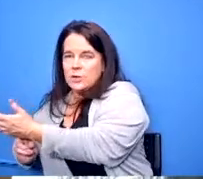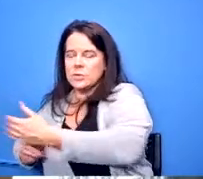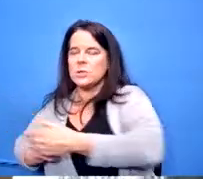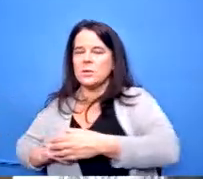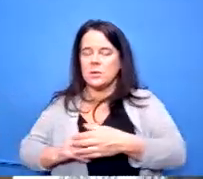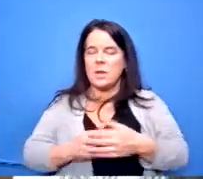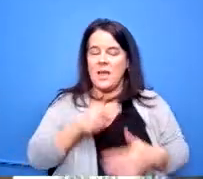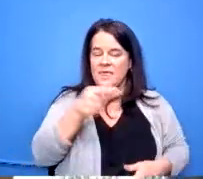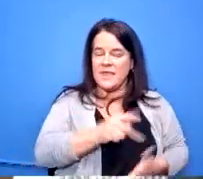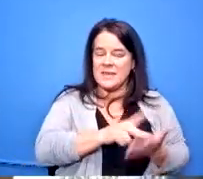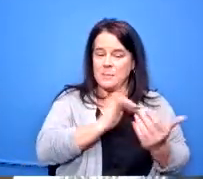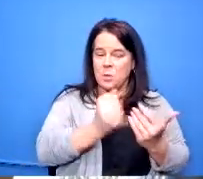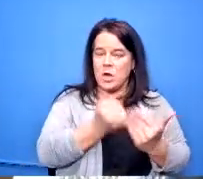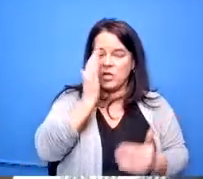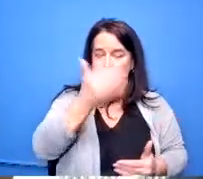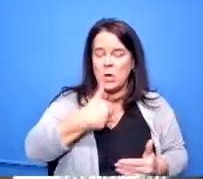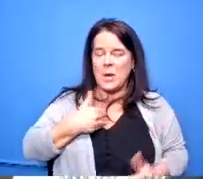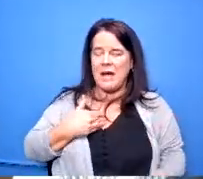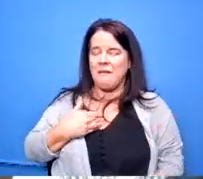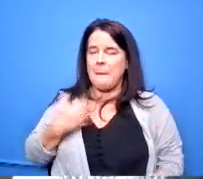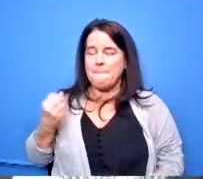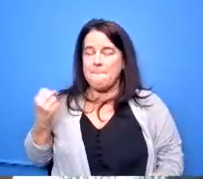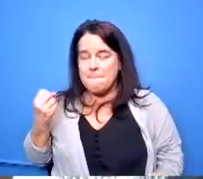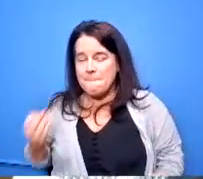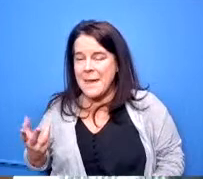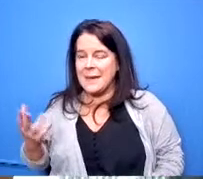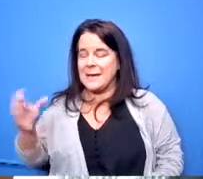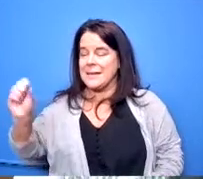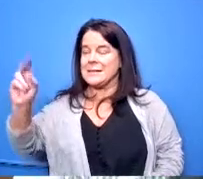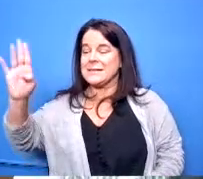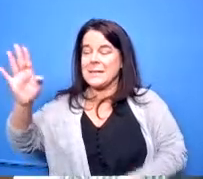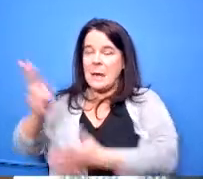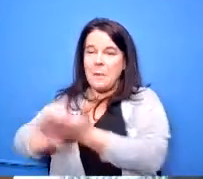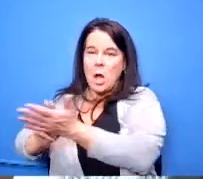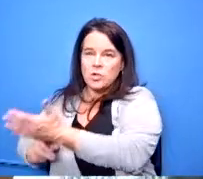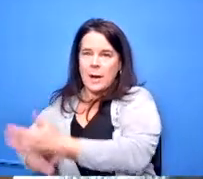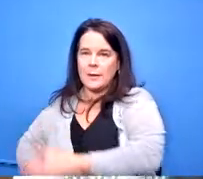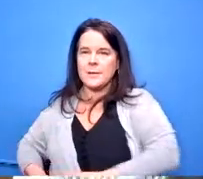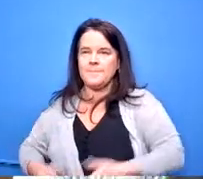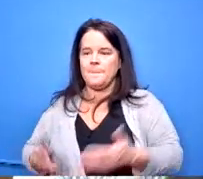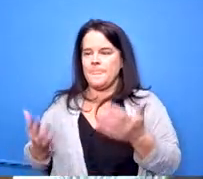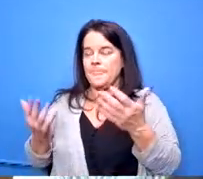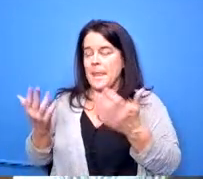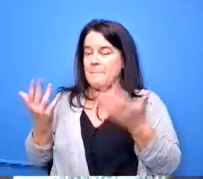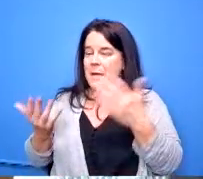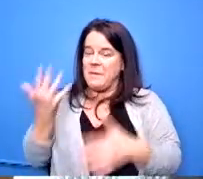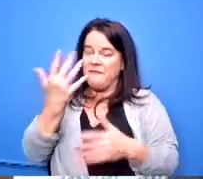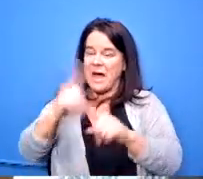a dozen subcontracting firms that'll include five different or so designed professional firms you'll